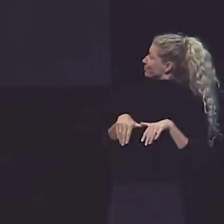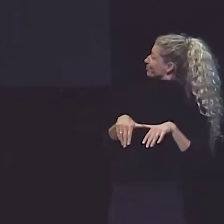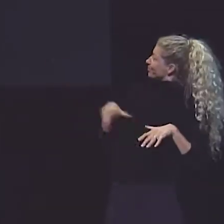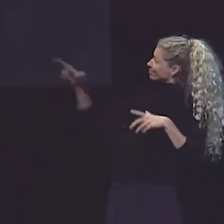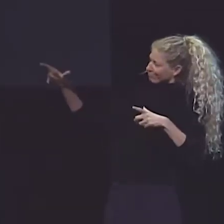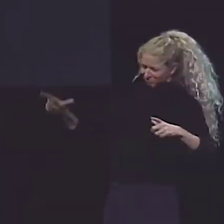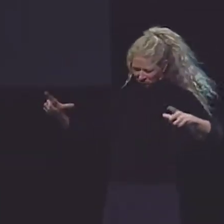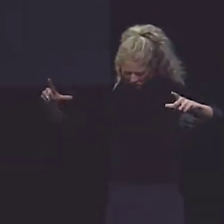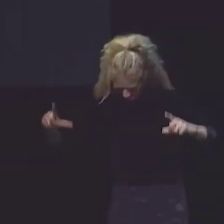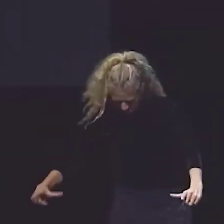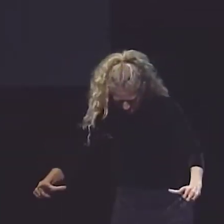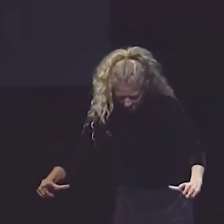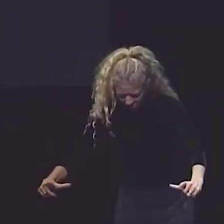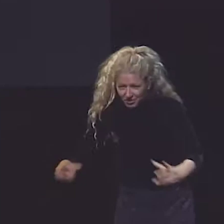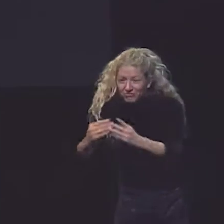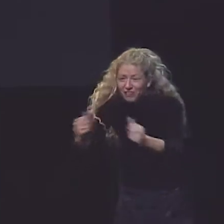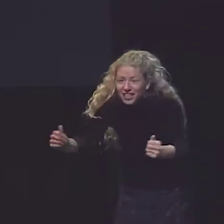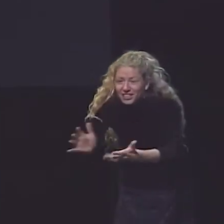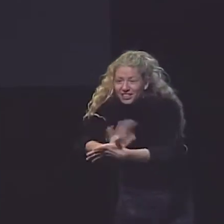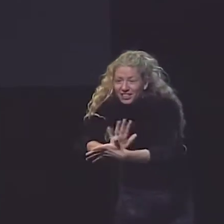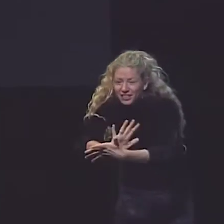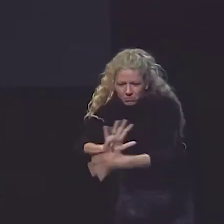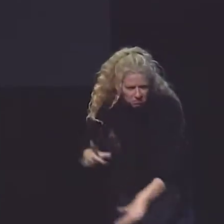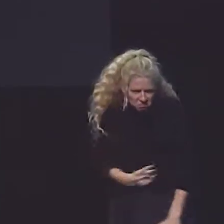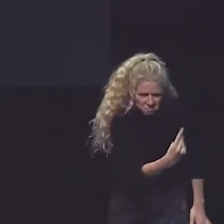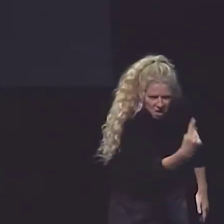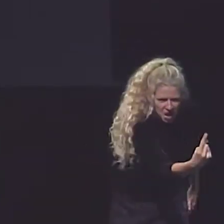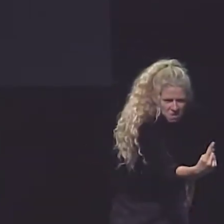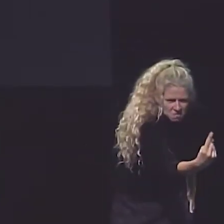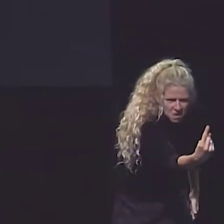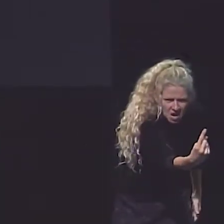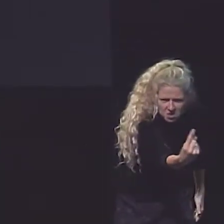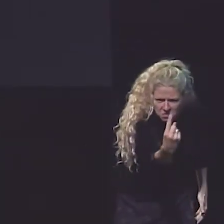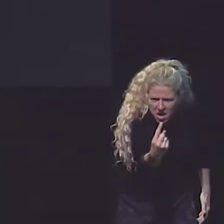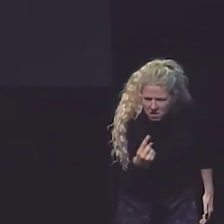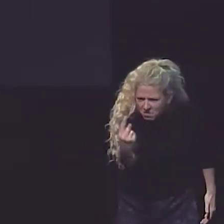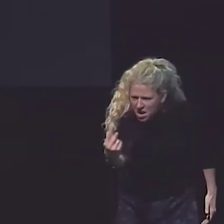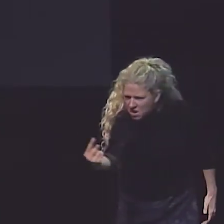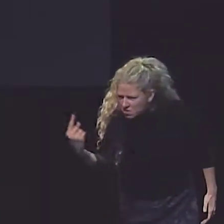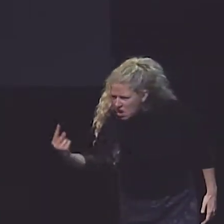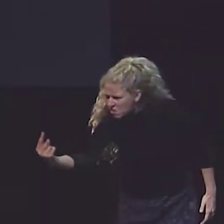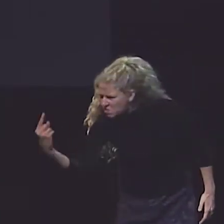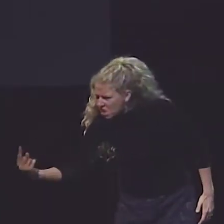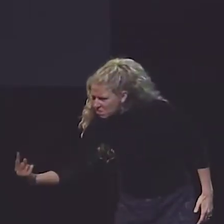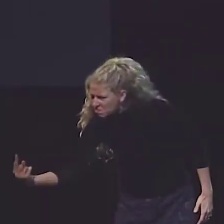COMES UP AND PUTS A TRAY RIGHT IN FRONT OF US. "ONE EACH," SHE ADMONISHES US.